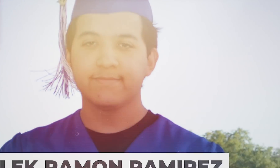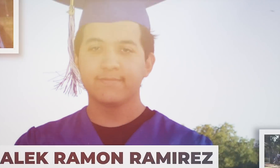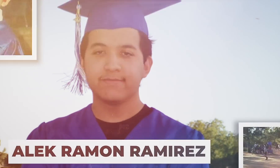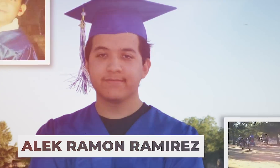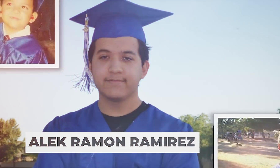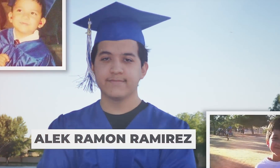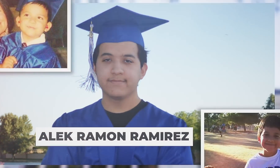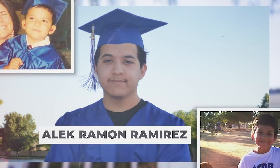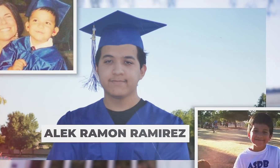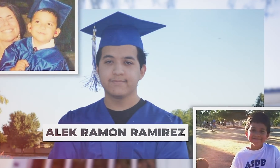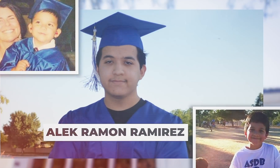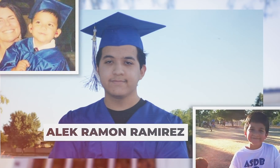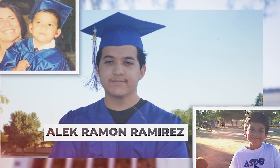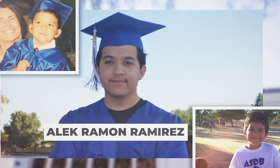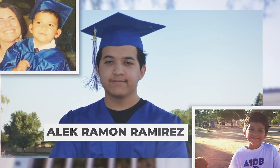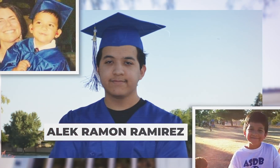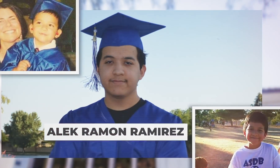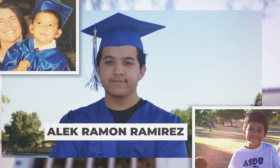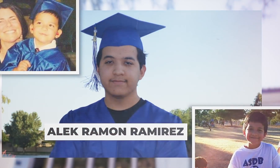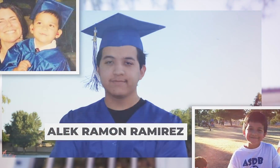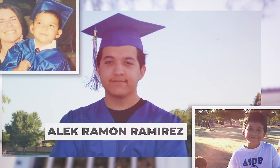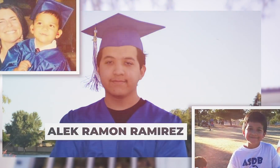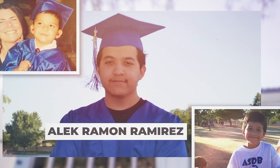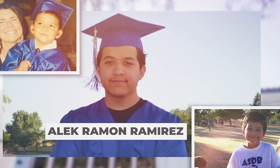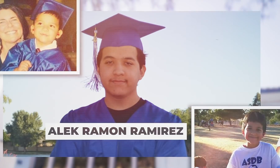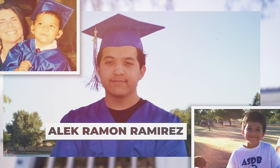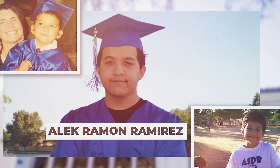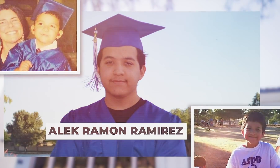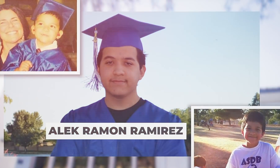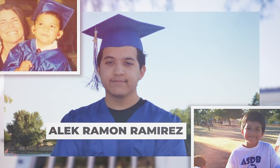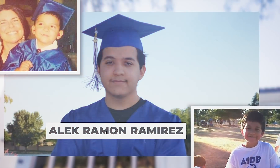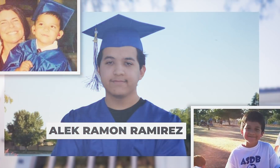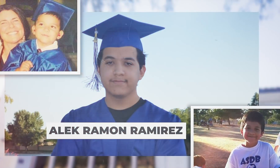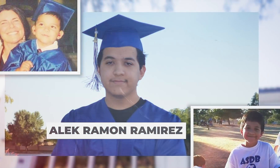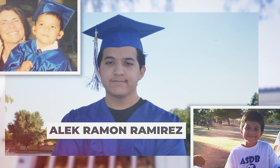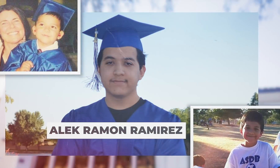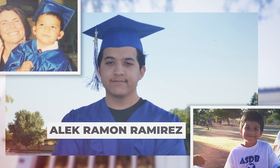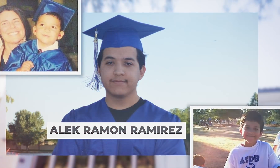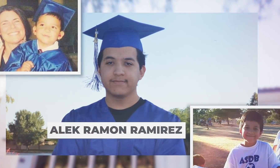NEXT WE SEE ALEK RAMON RAMIREZ IN HIS CAP AND GOWN AND TWO BABY PICTURES.